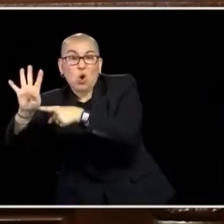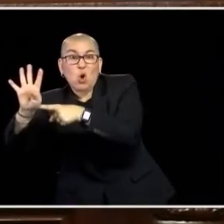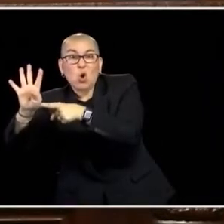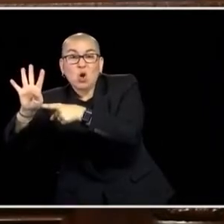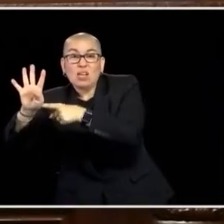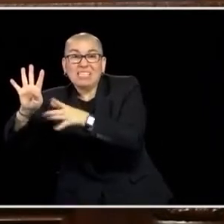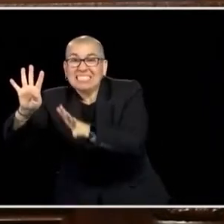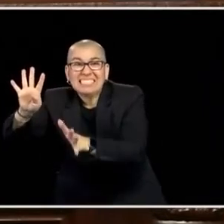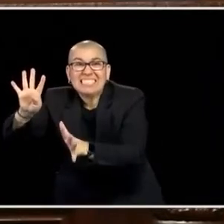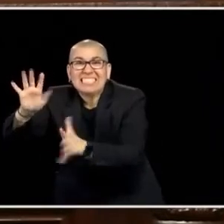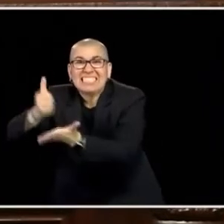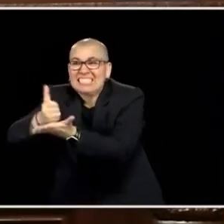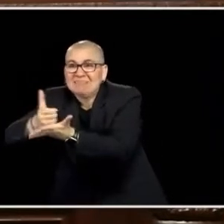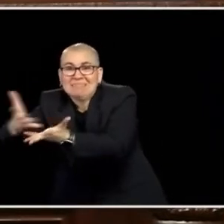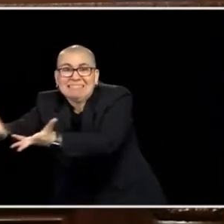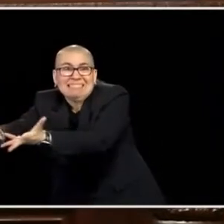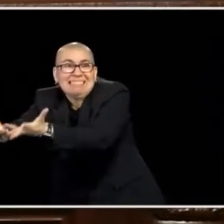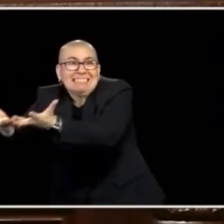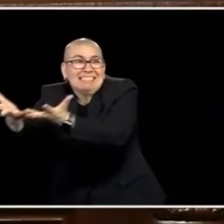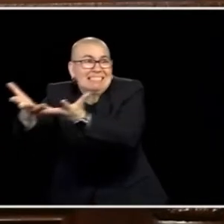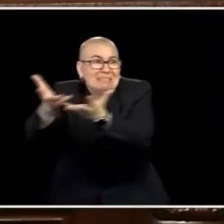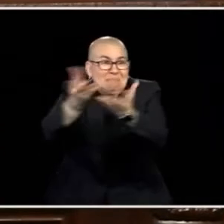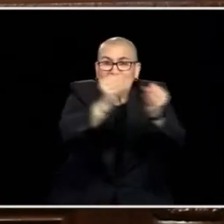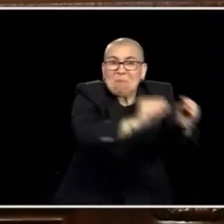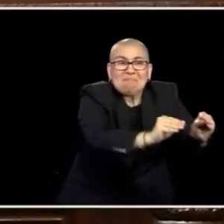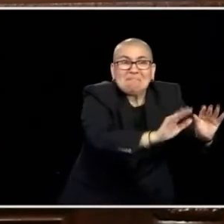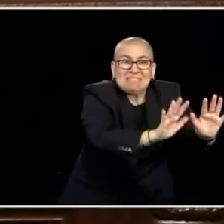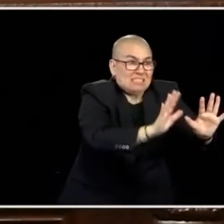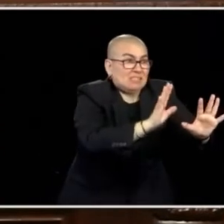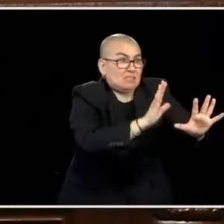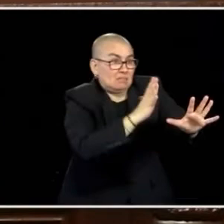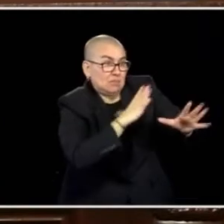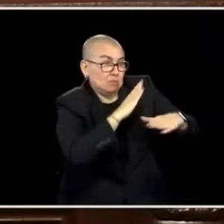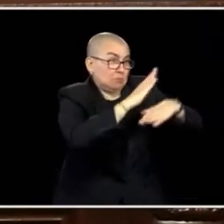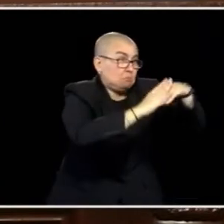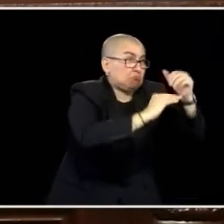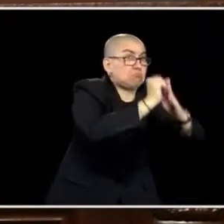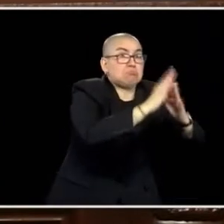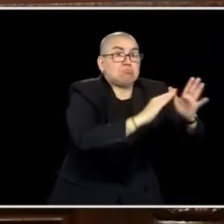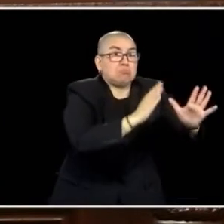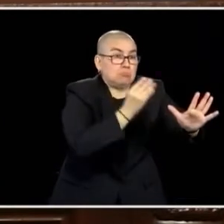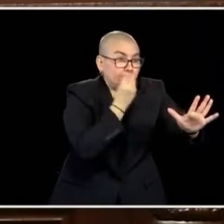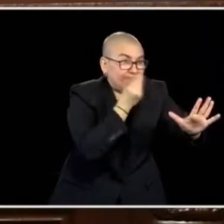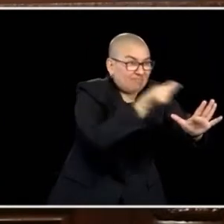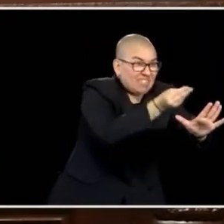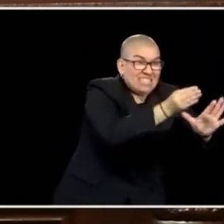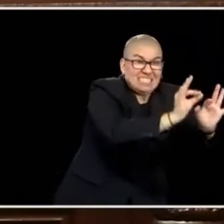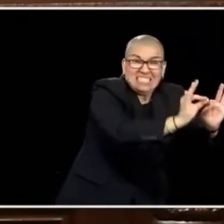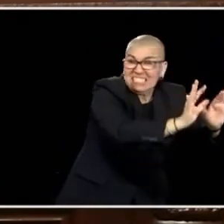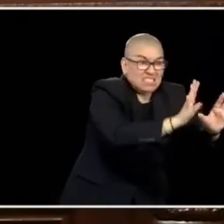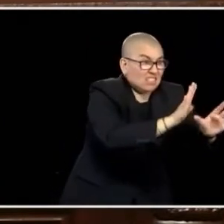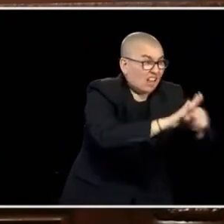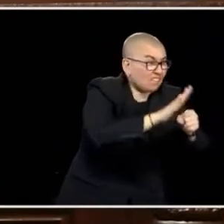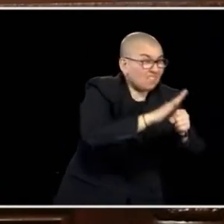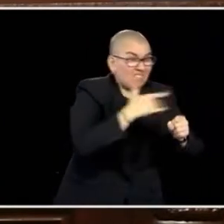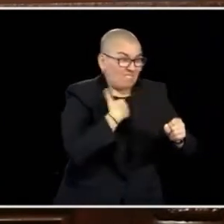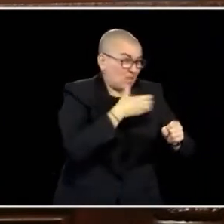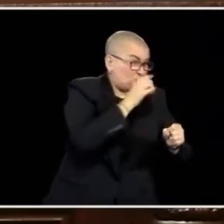AND MAKING SURE THAT EVERY SINGLE ONE OF THOSE CITIZENS HAD A HOME TO SLEEP IN THAT WAS SAFE THAT NIGHT, HAD ENOUGH FOOD TO EAT AND HAD CLEAN WATER.